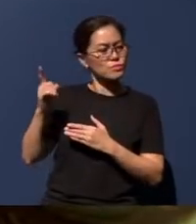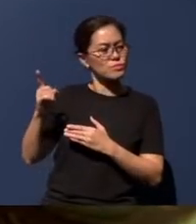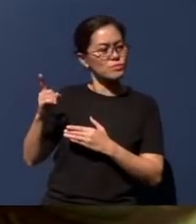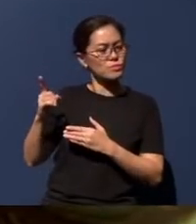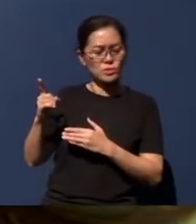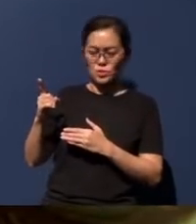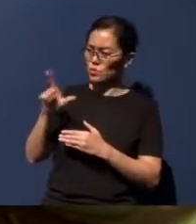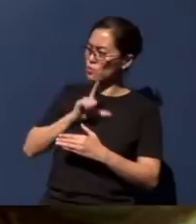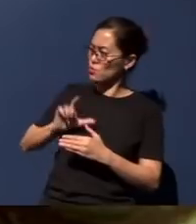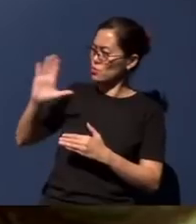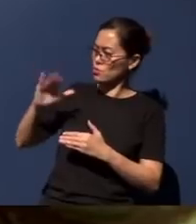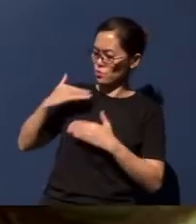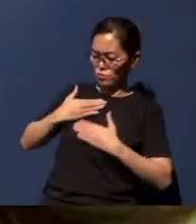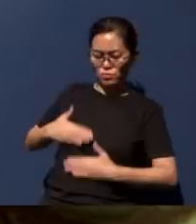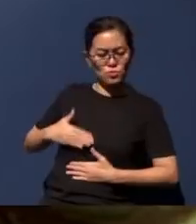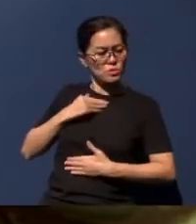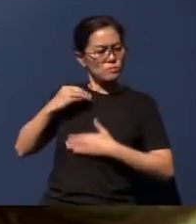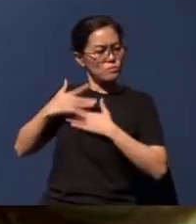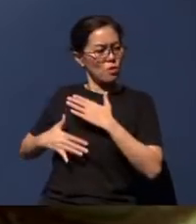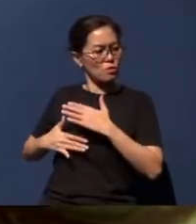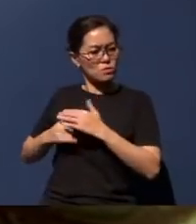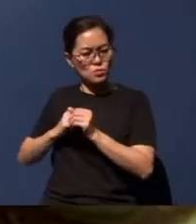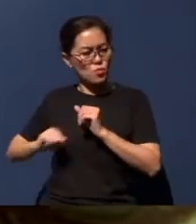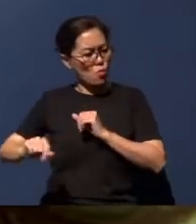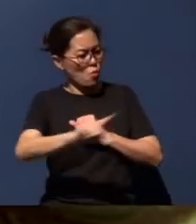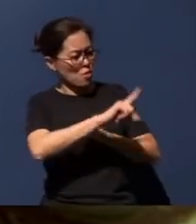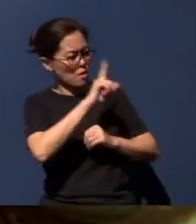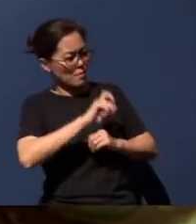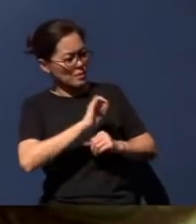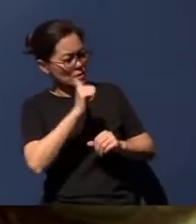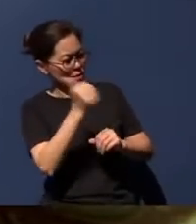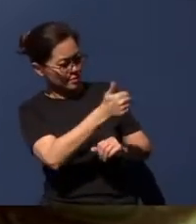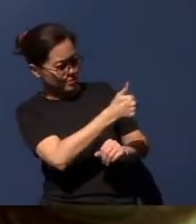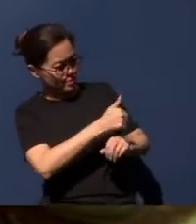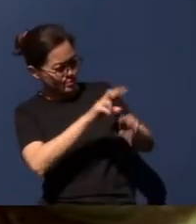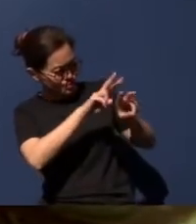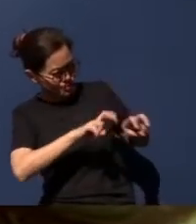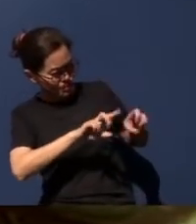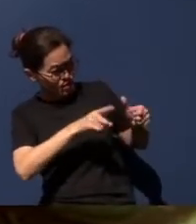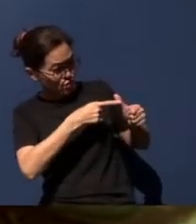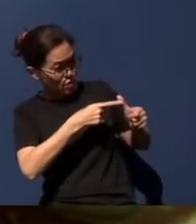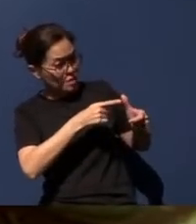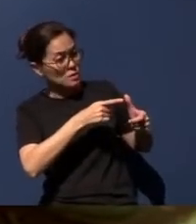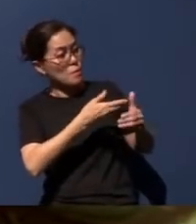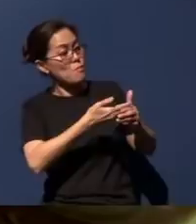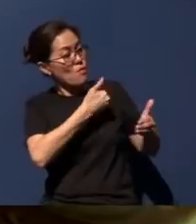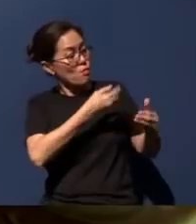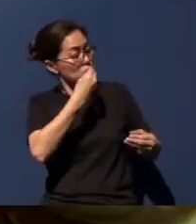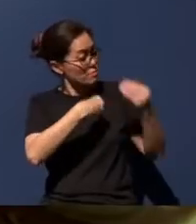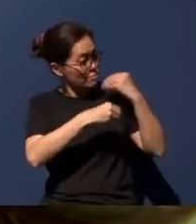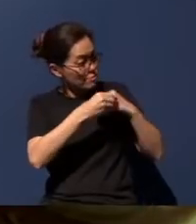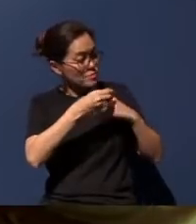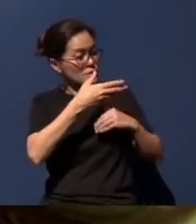of the Lord. Everyone ought to examine themselves before they eat of the bread and drink of the cup.